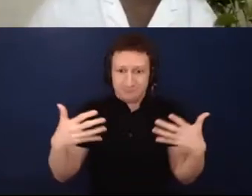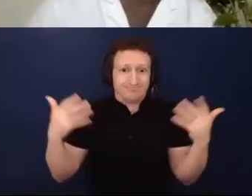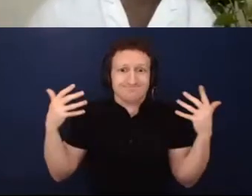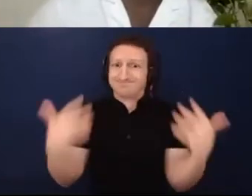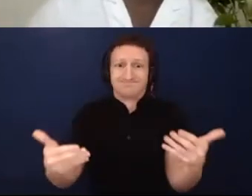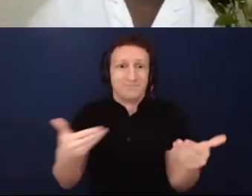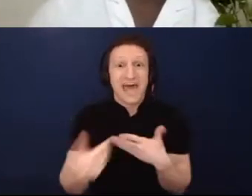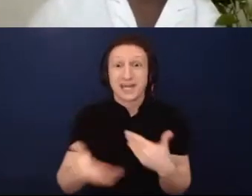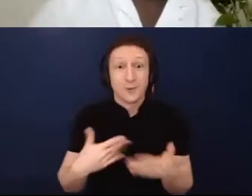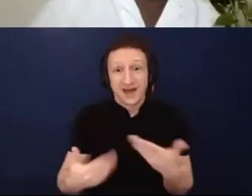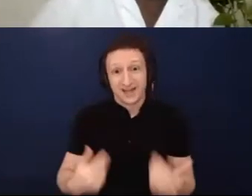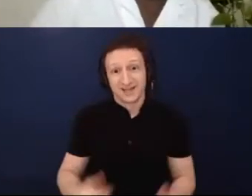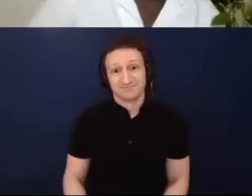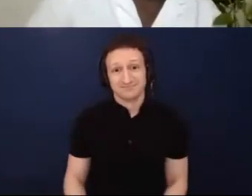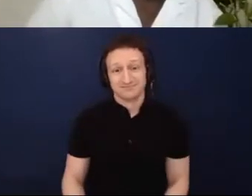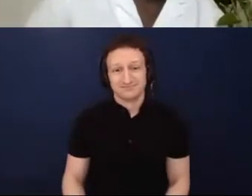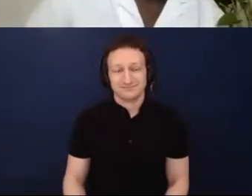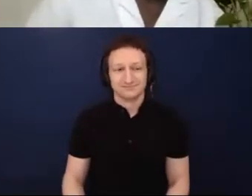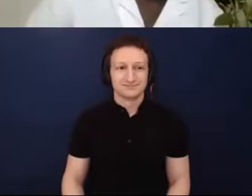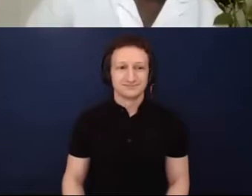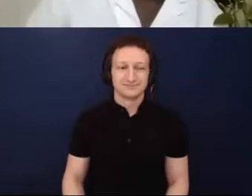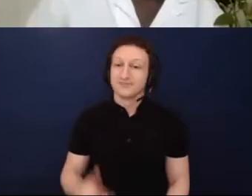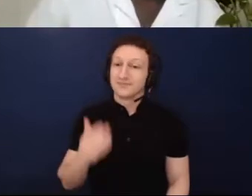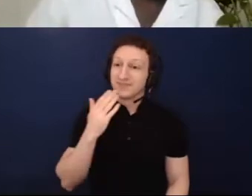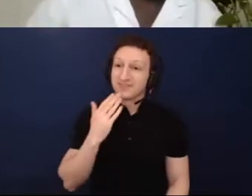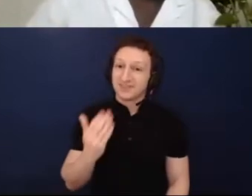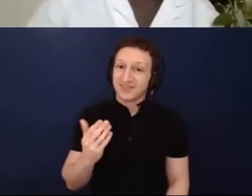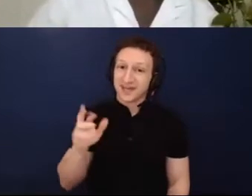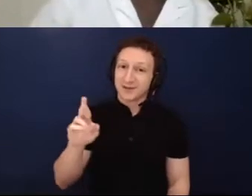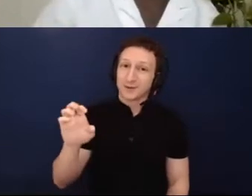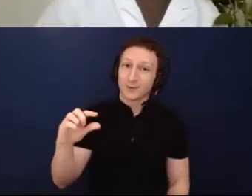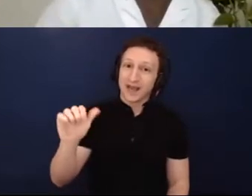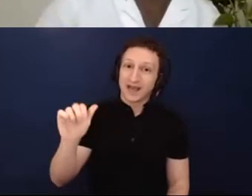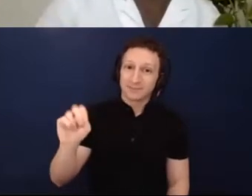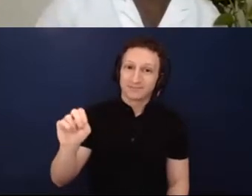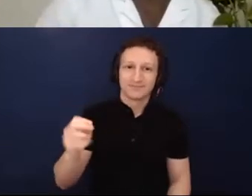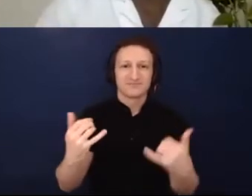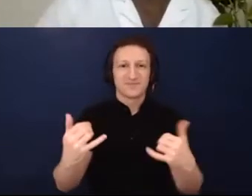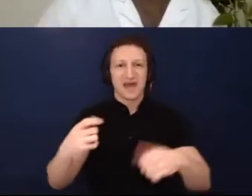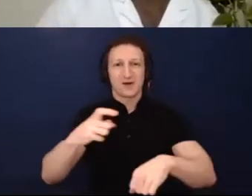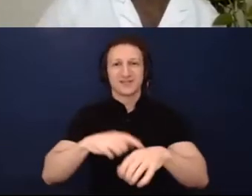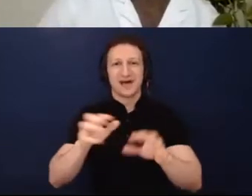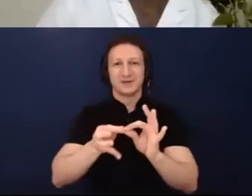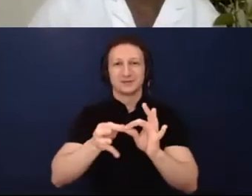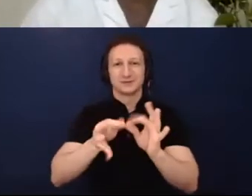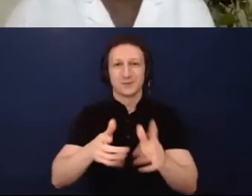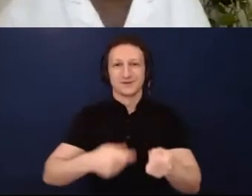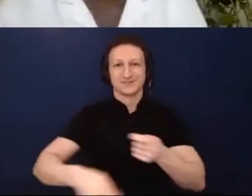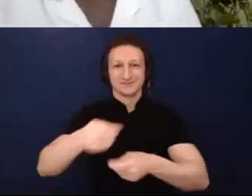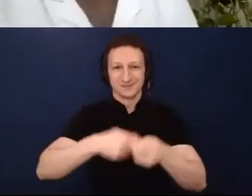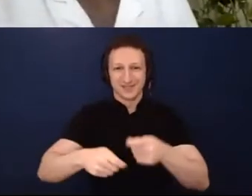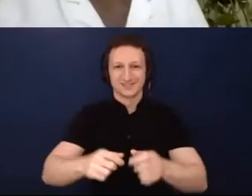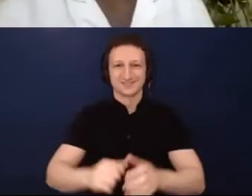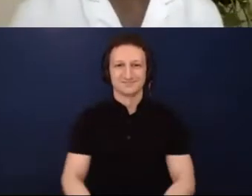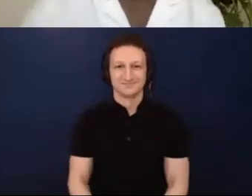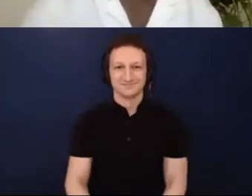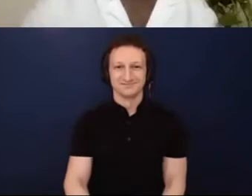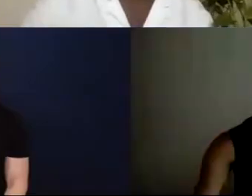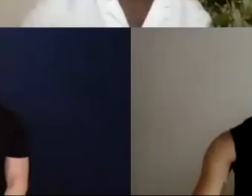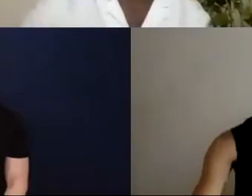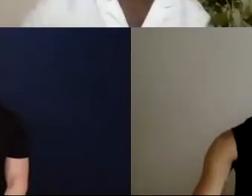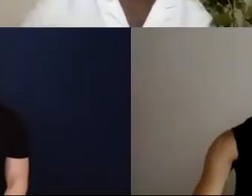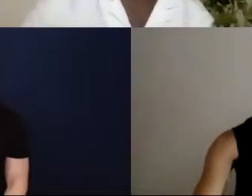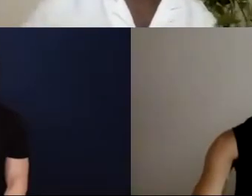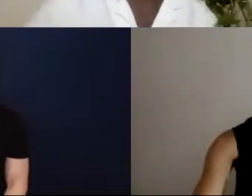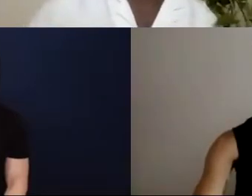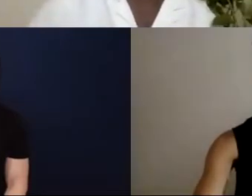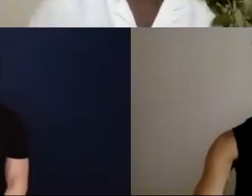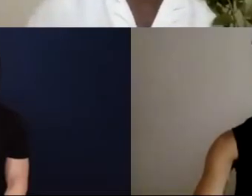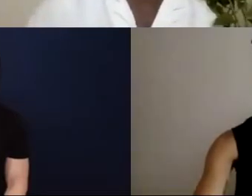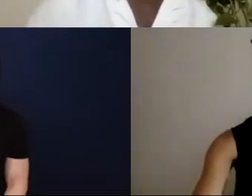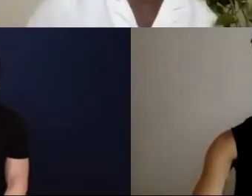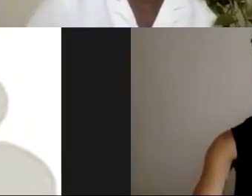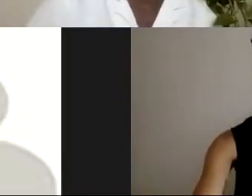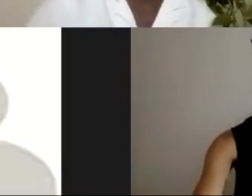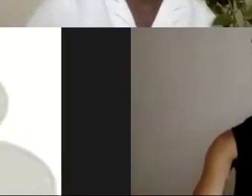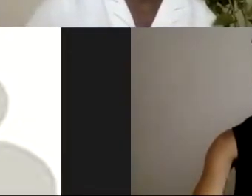Amazing. Thank You, Regan. I think we're going to switch out interpreters. Great, Bye, Craig.